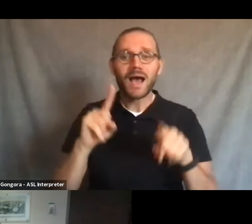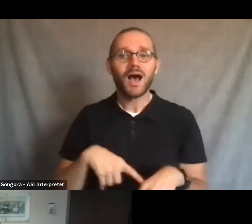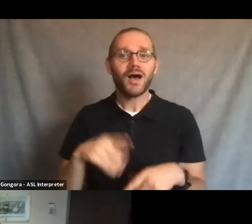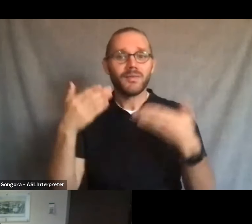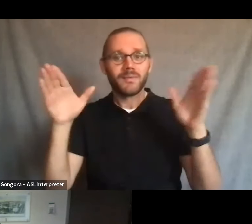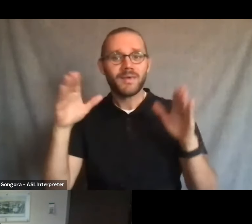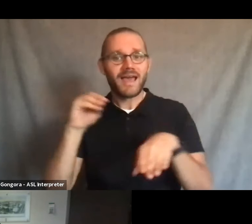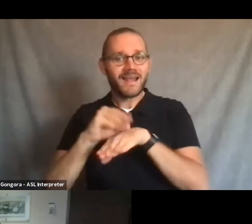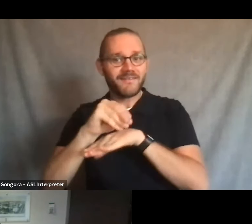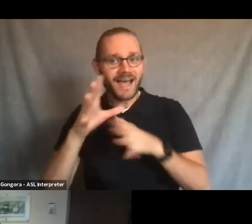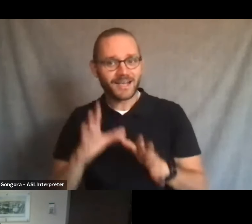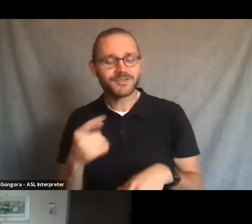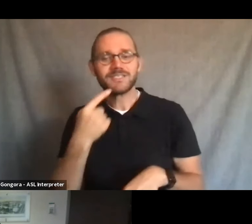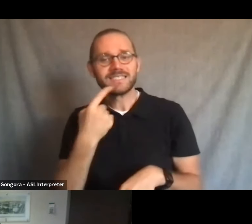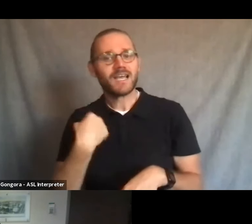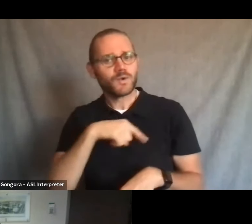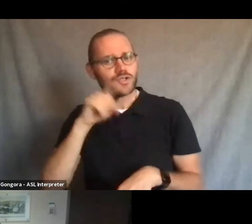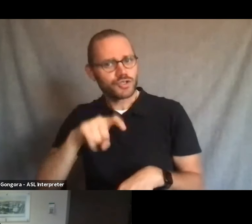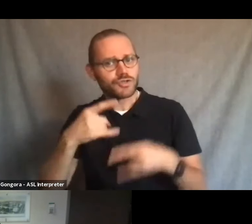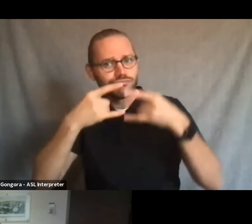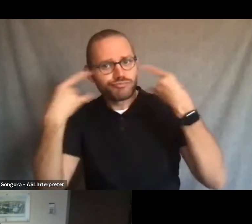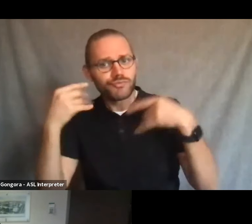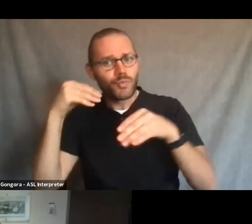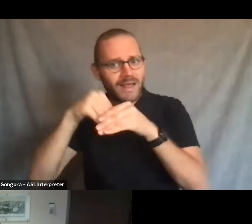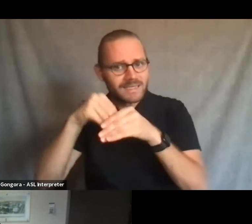that indoor masking is the smart thing to do. So there are consequences.